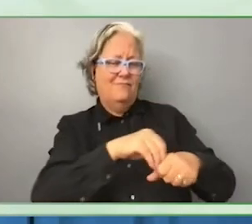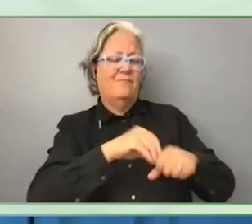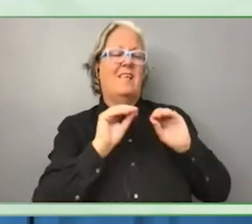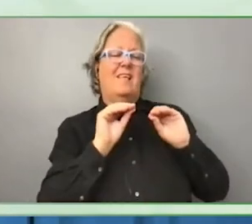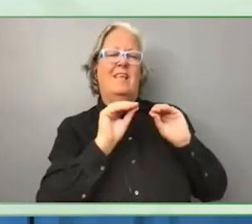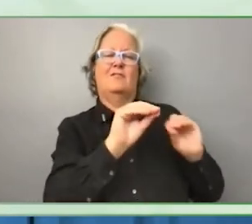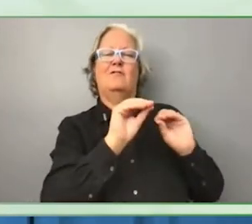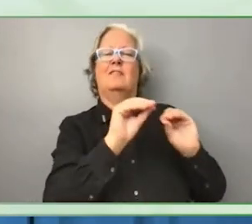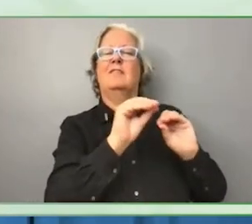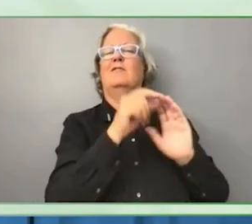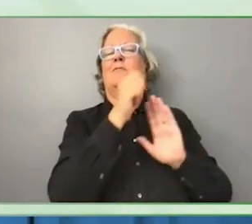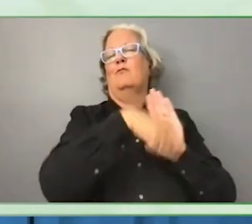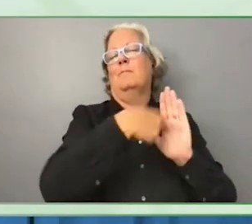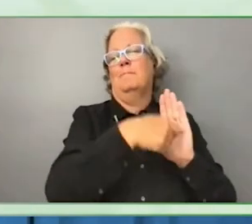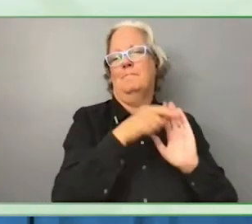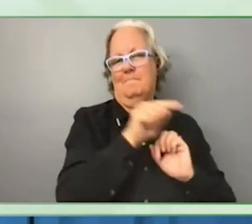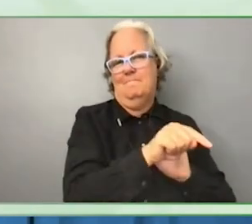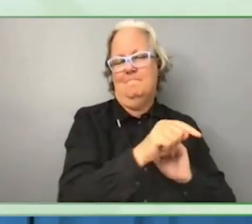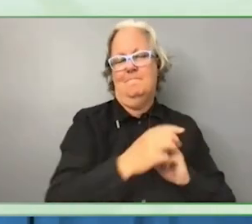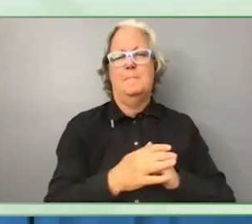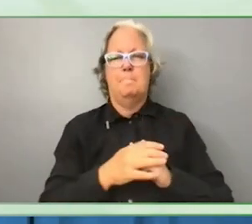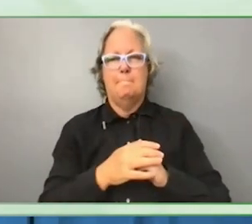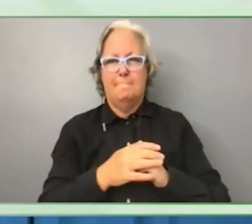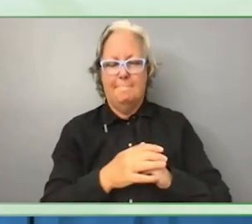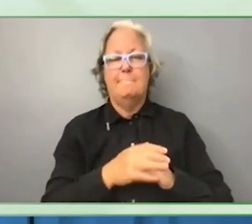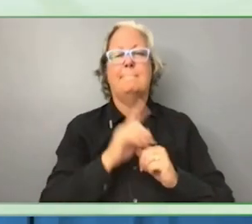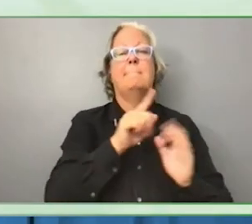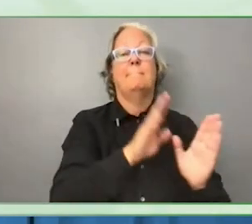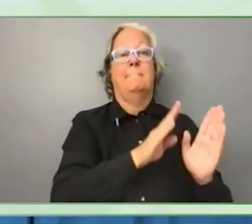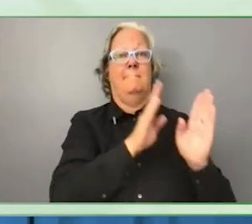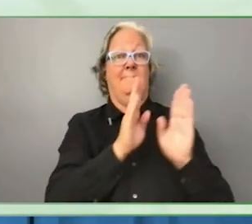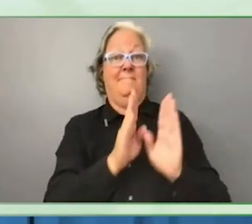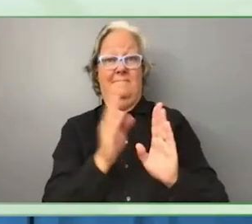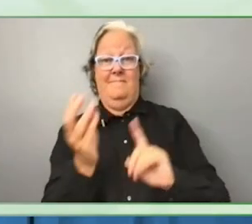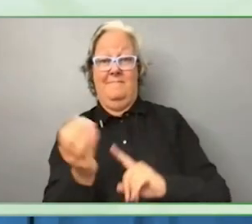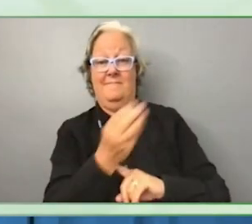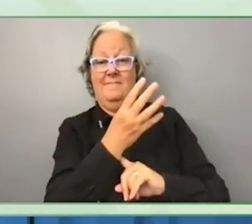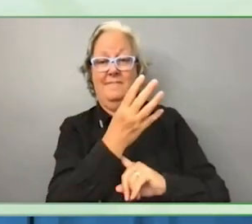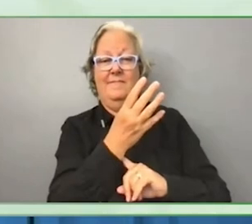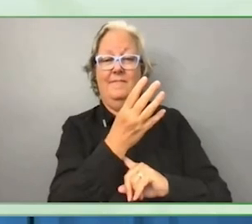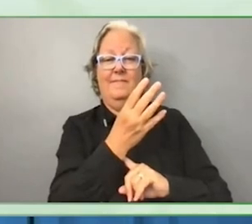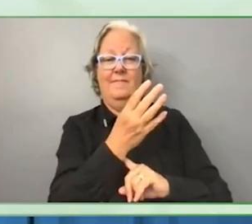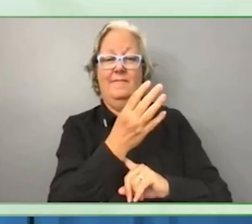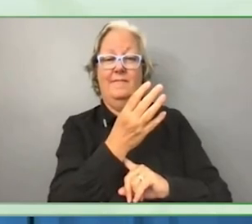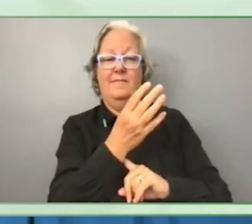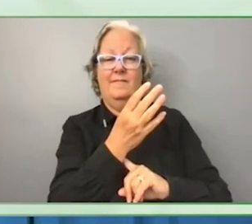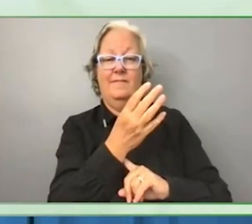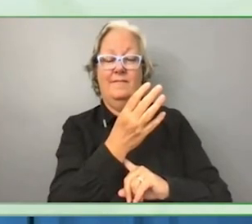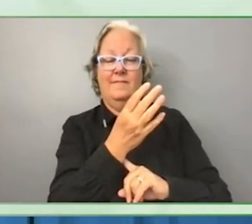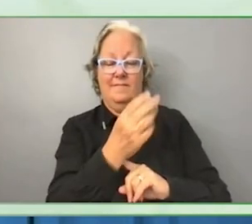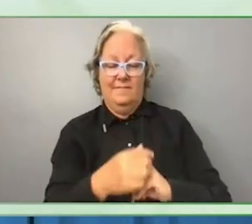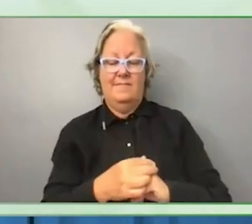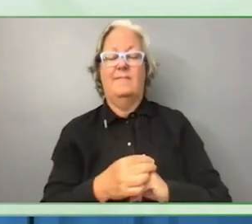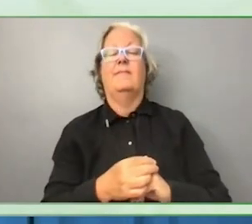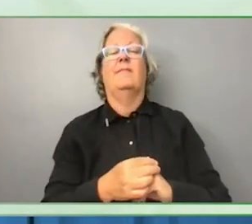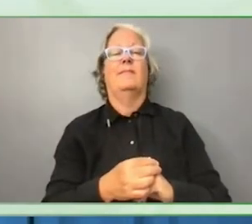I going to the next slide which describes inclusive education initiatives.